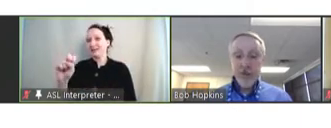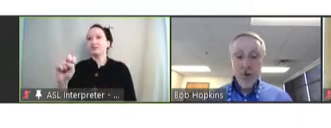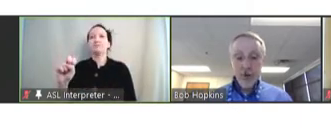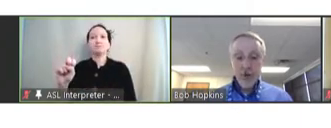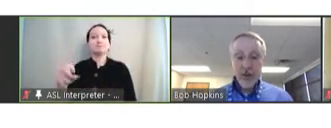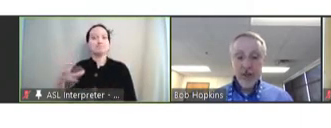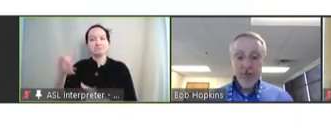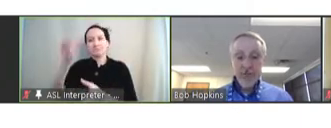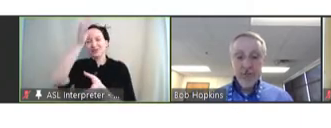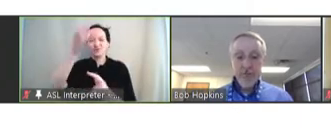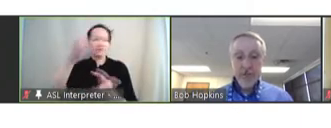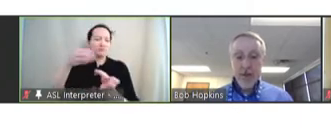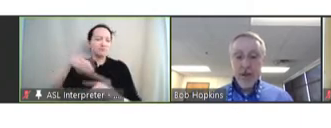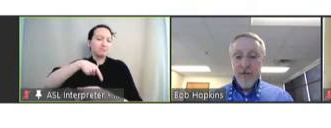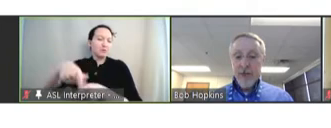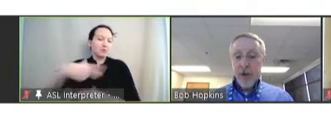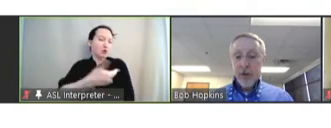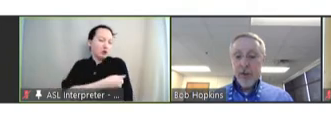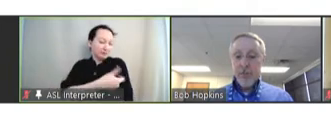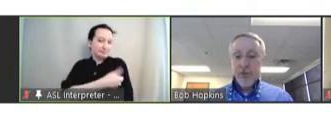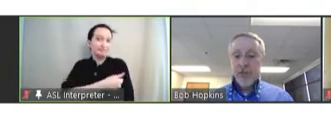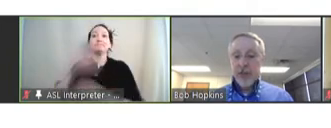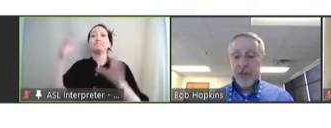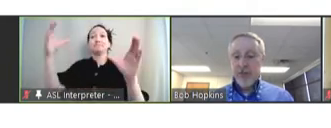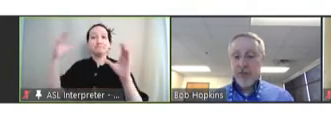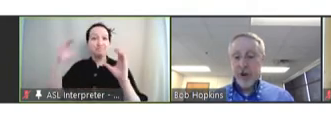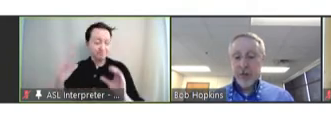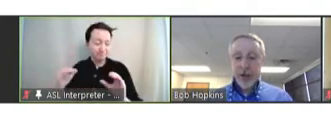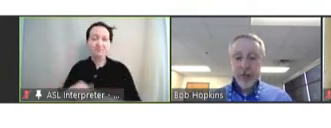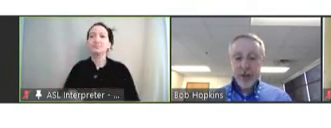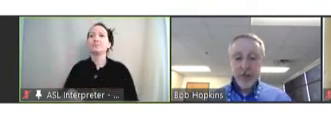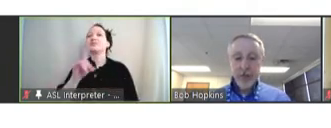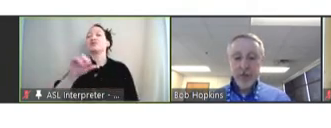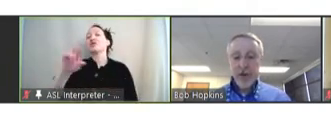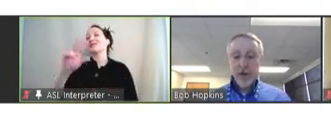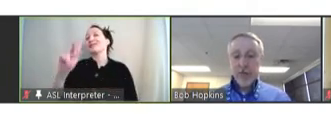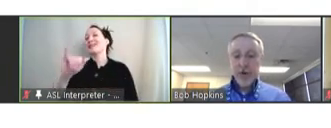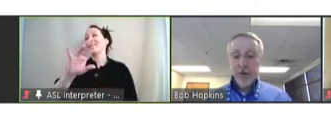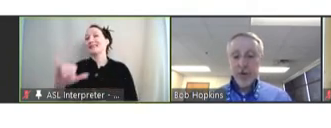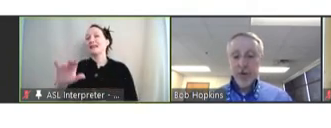or SAGE. Following his presentation, Dr. Kathy Edwards from Vanderbilt University